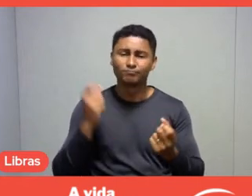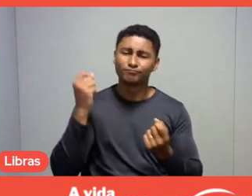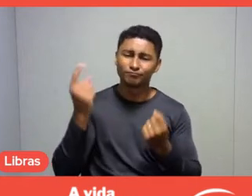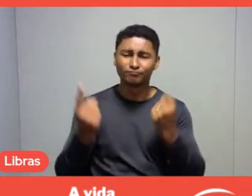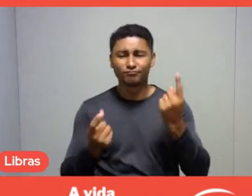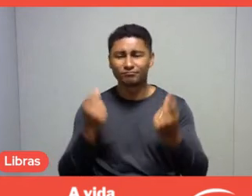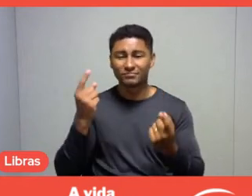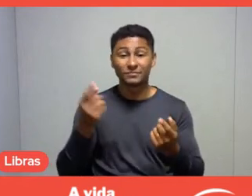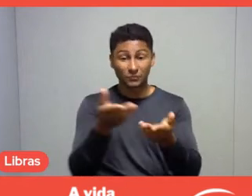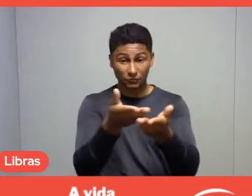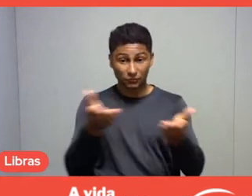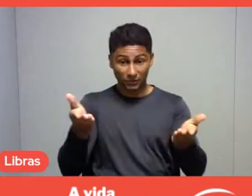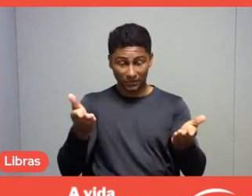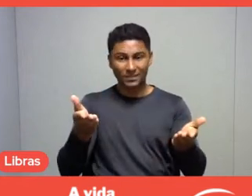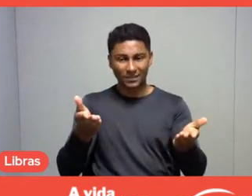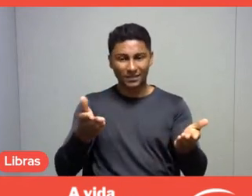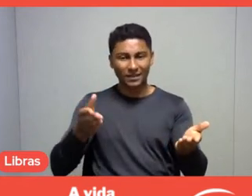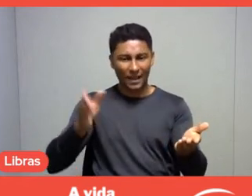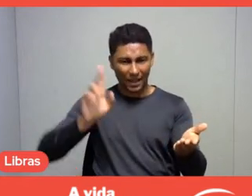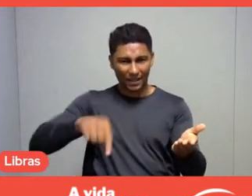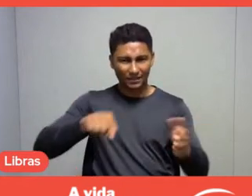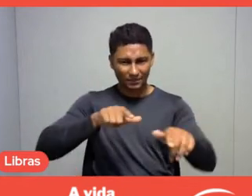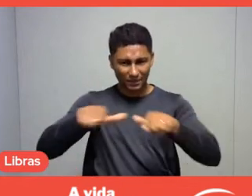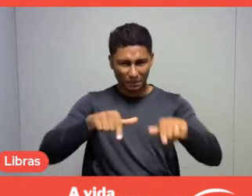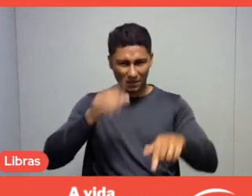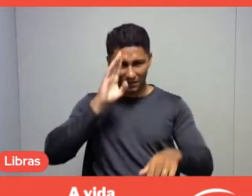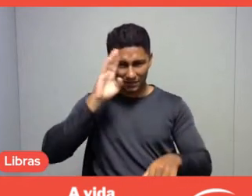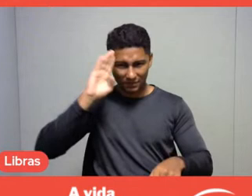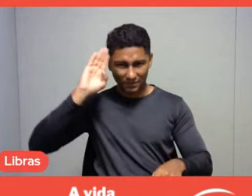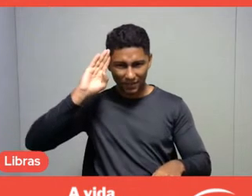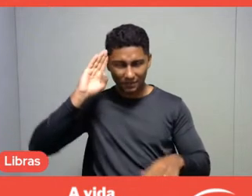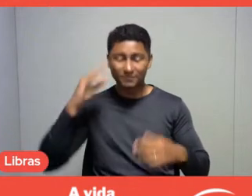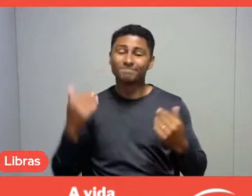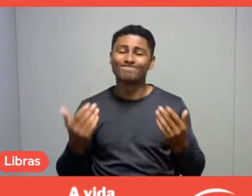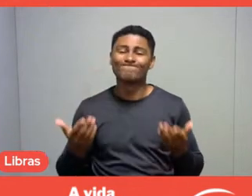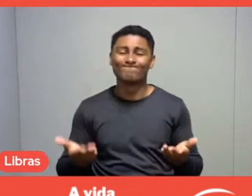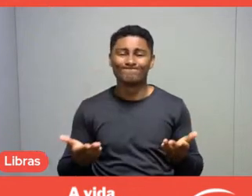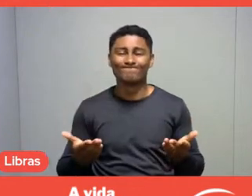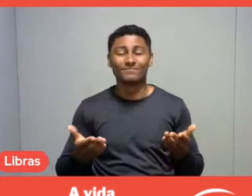There are few moments of getting together,